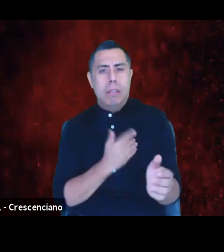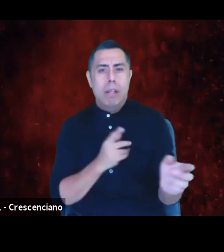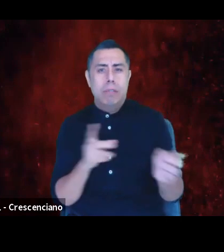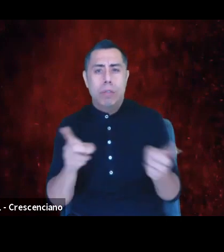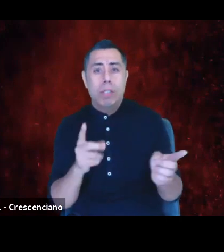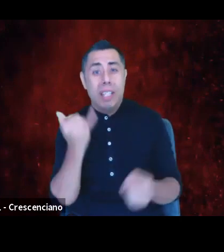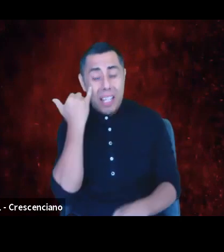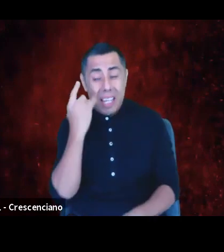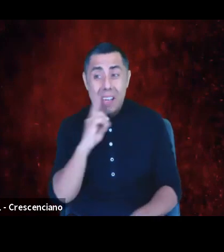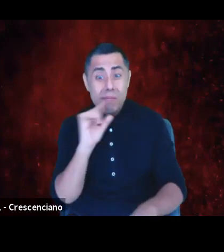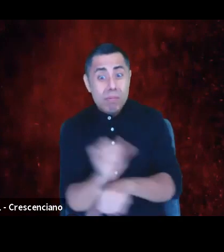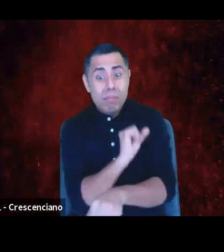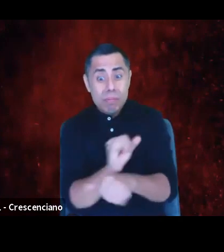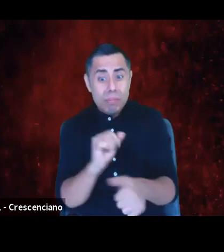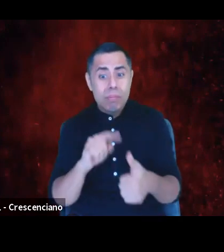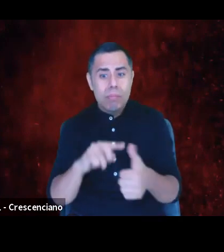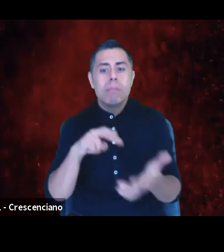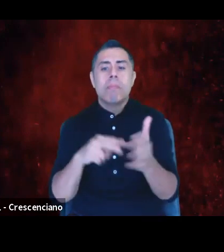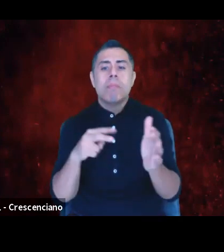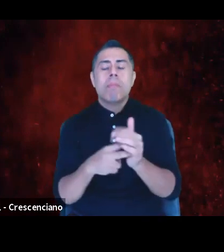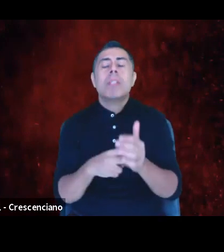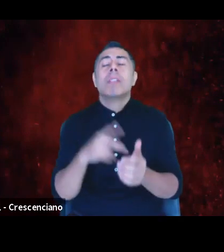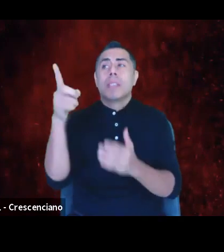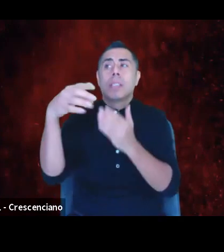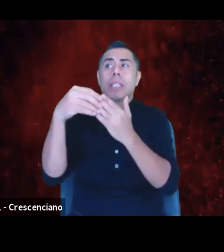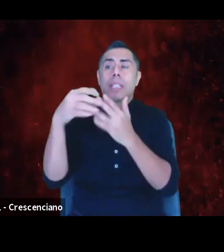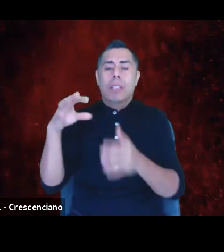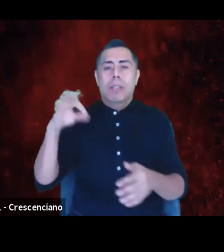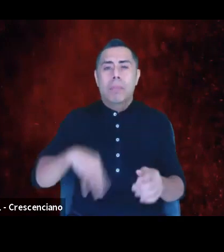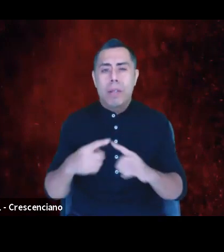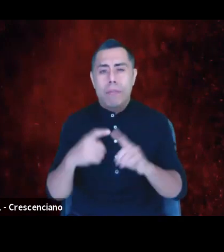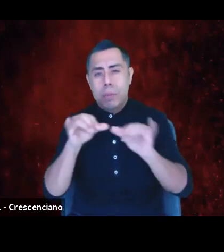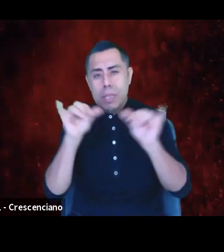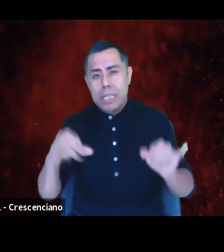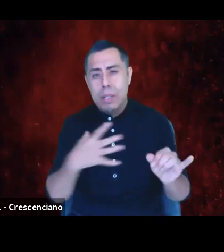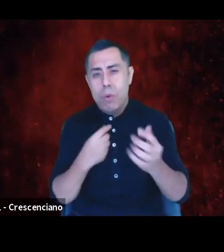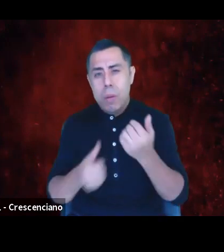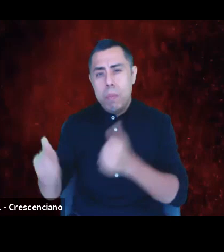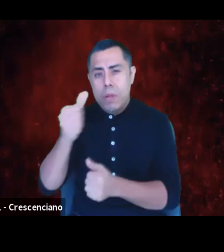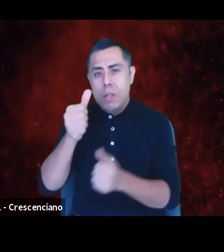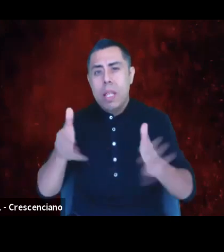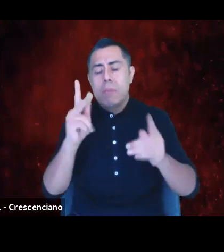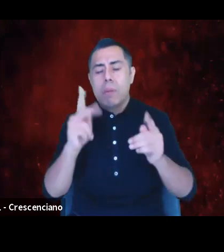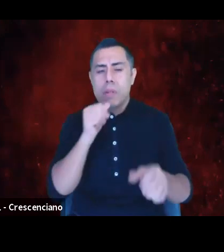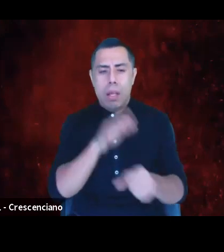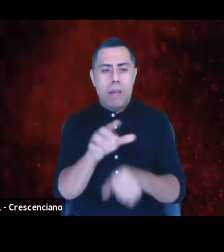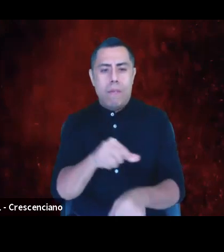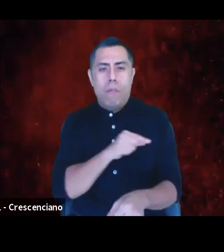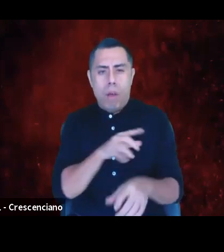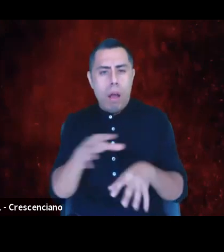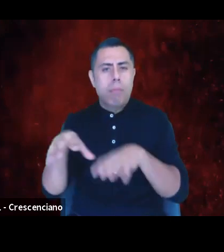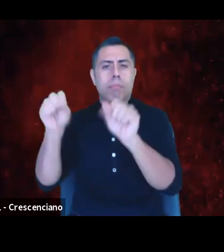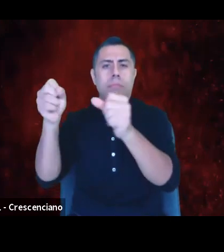has benefited from a system of white privilege that allows under-qualified people to assume leadership positions